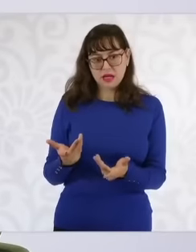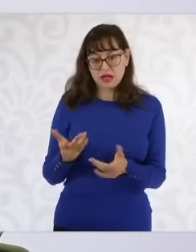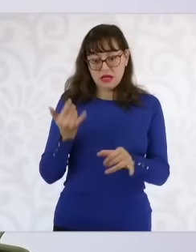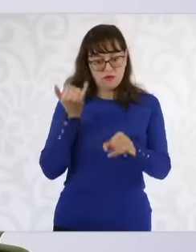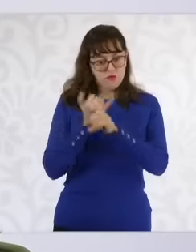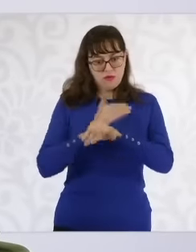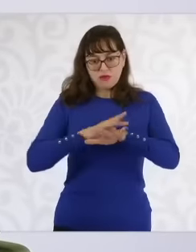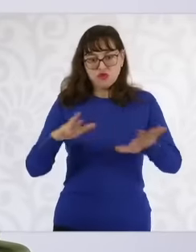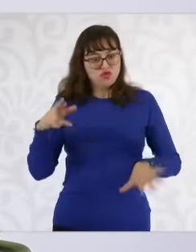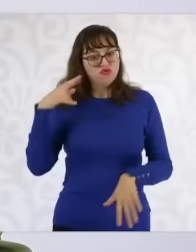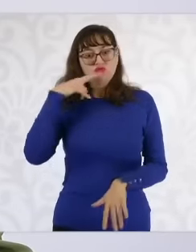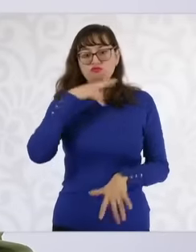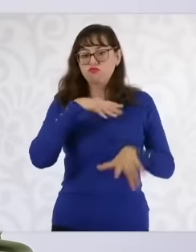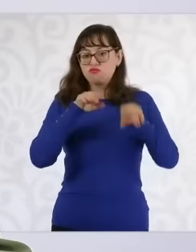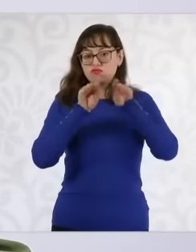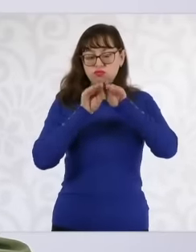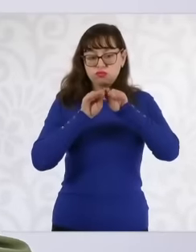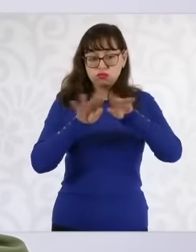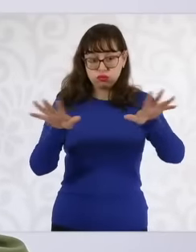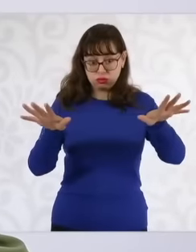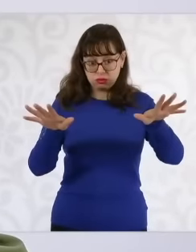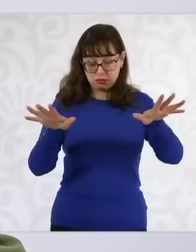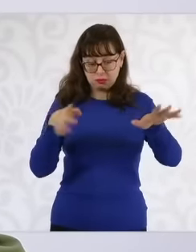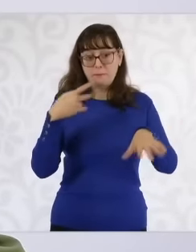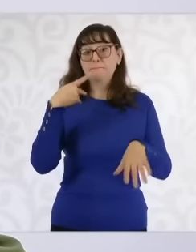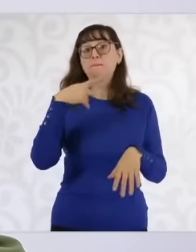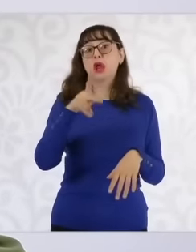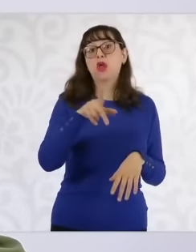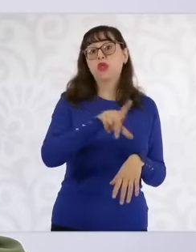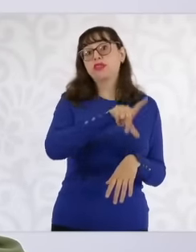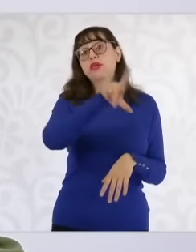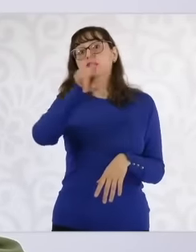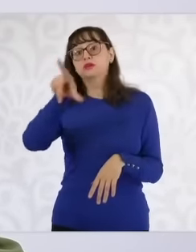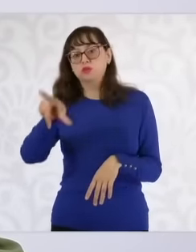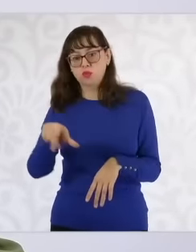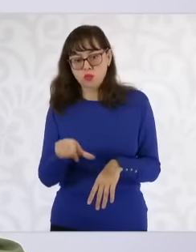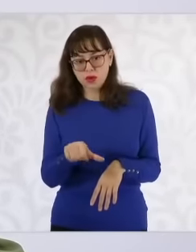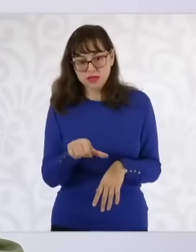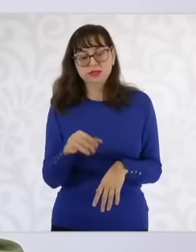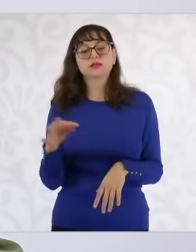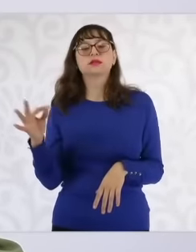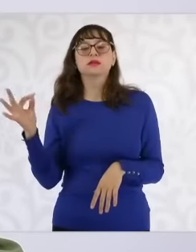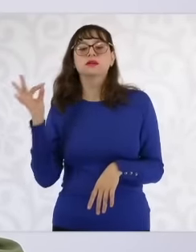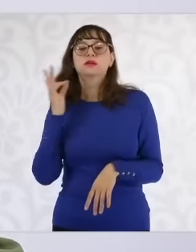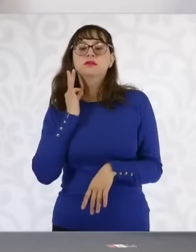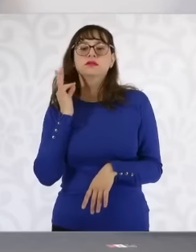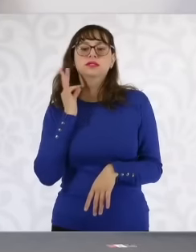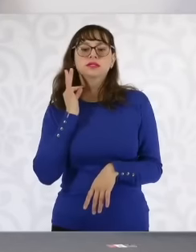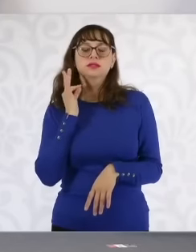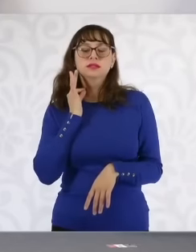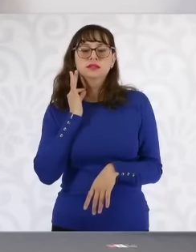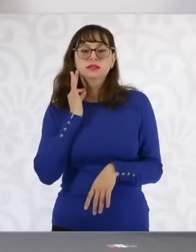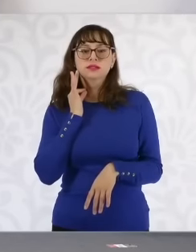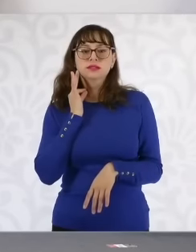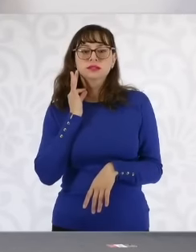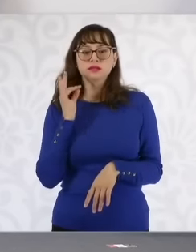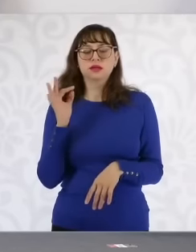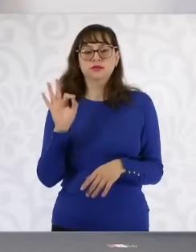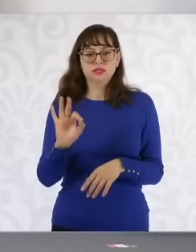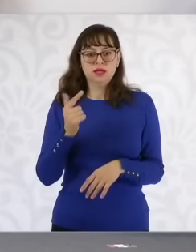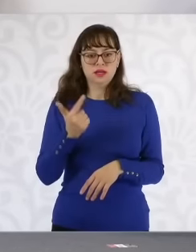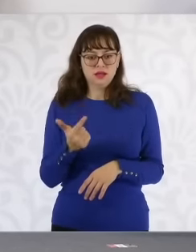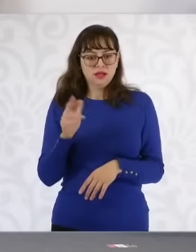moment and also immediately. The Attorney General's Office of the Republic is given a hearing, if applicable, to